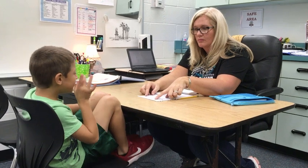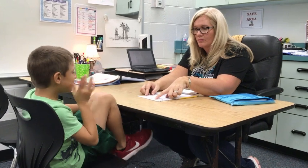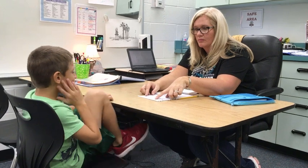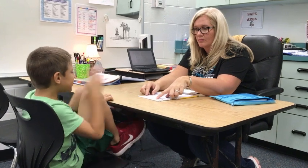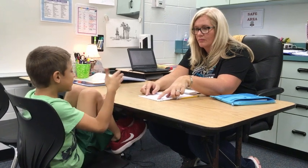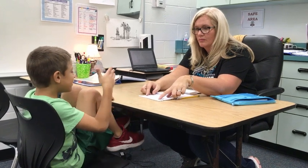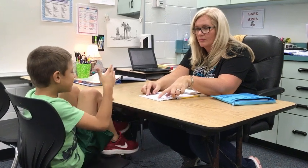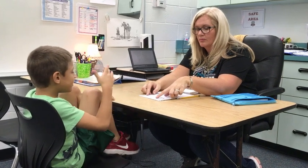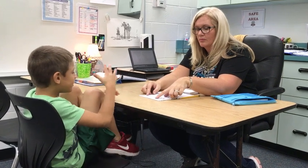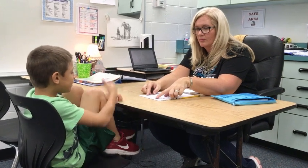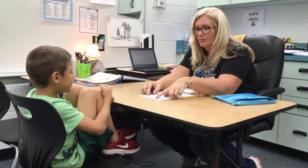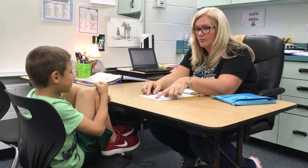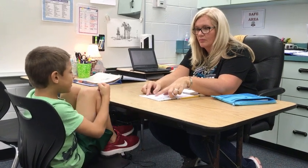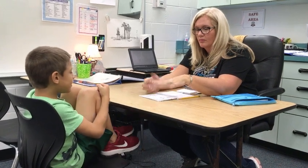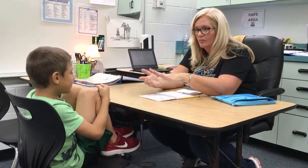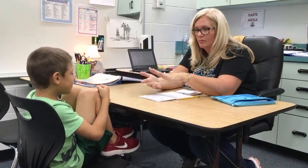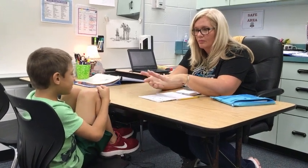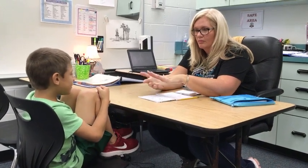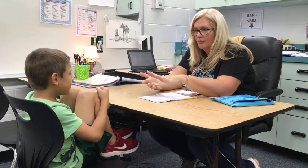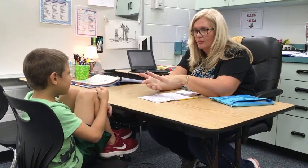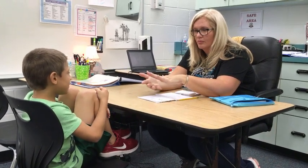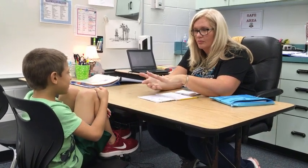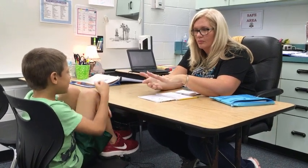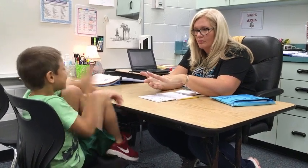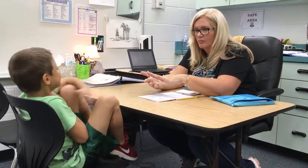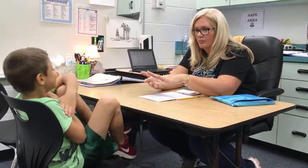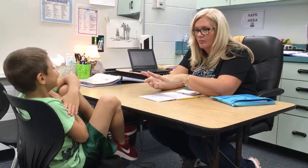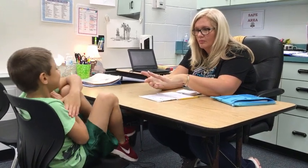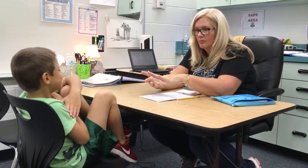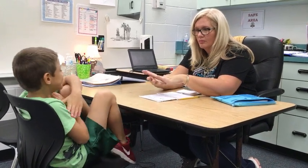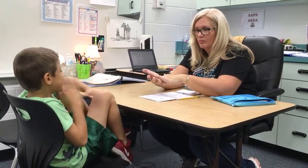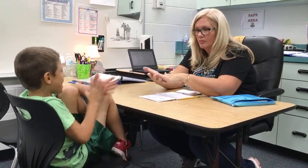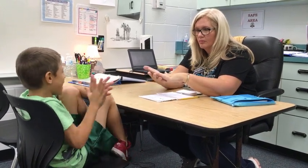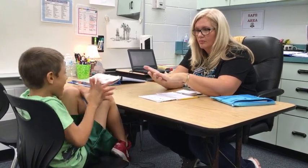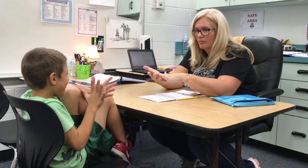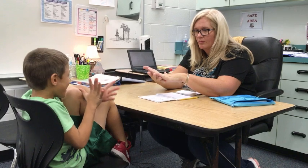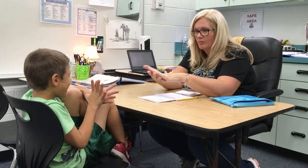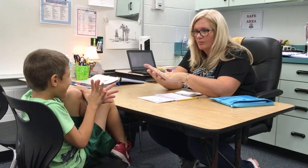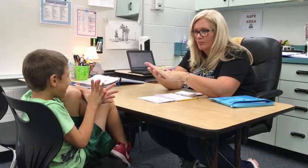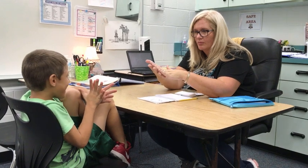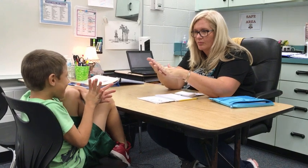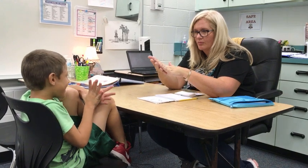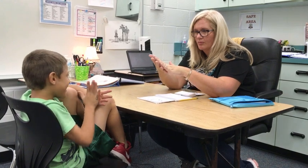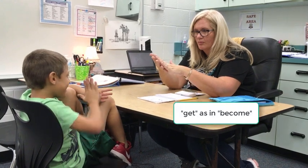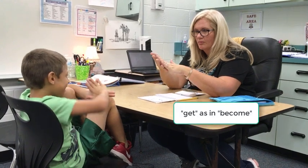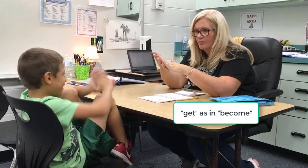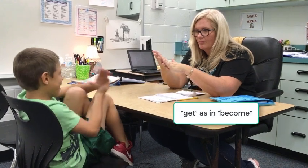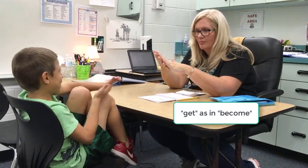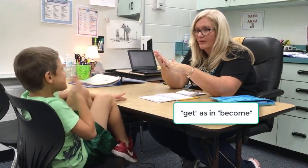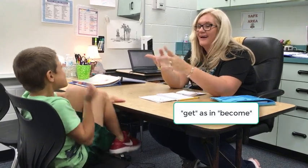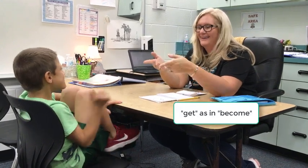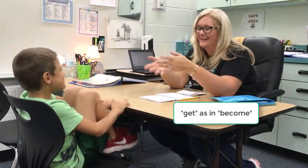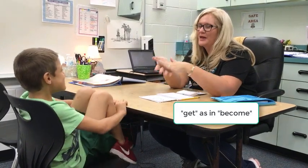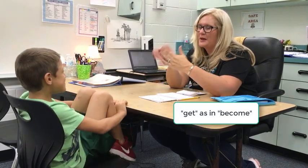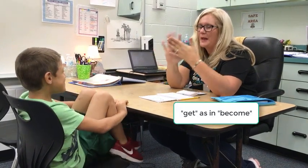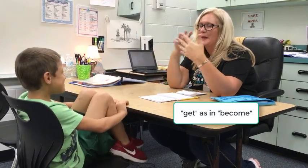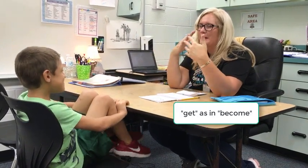Victoria will get rest..? School? Become better!